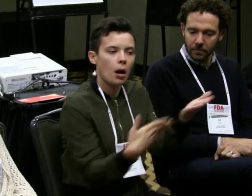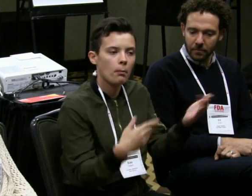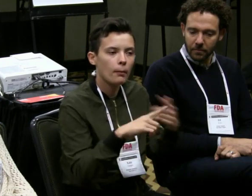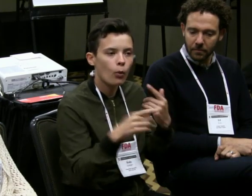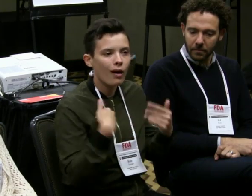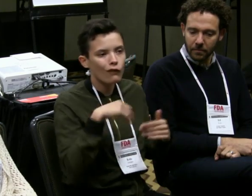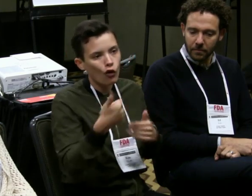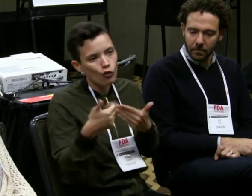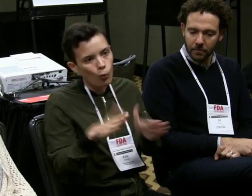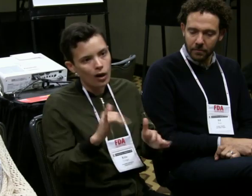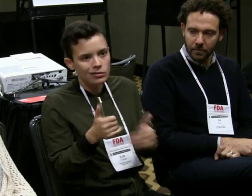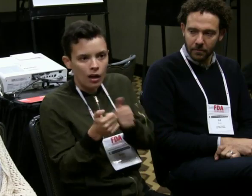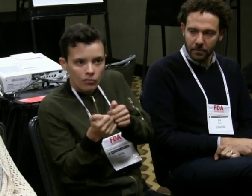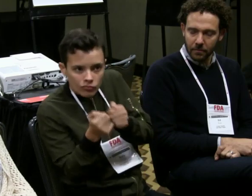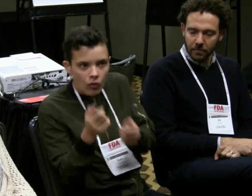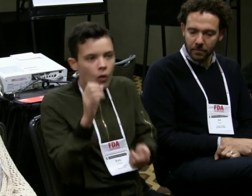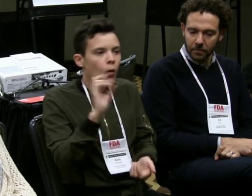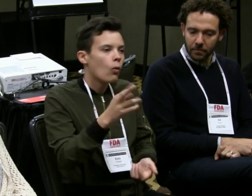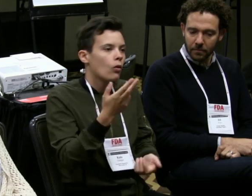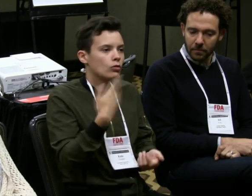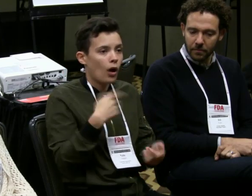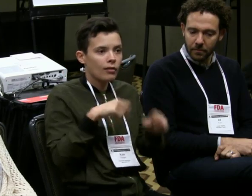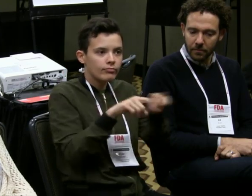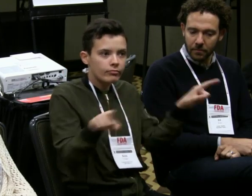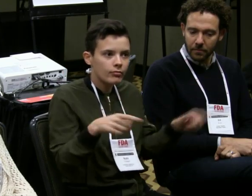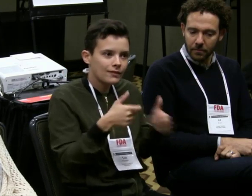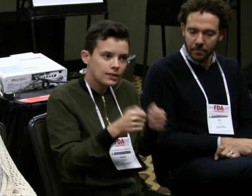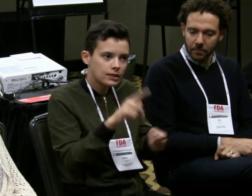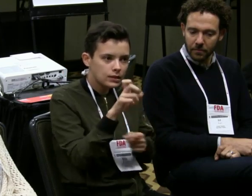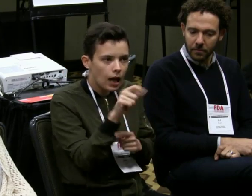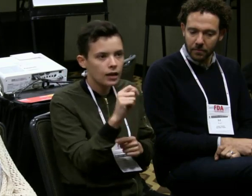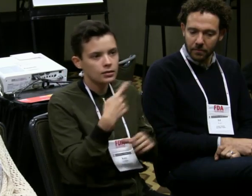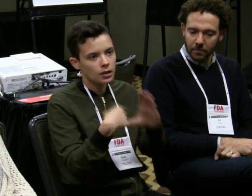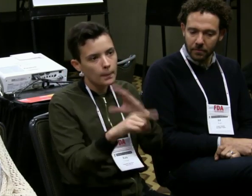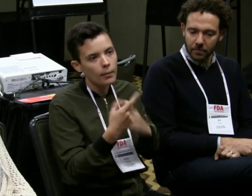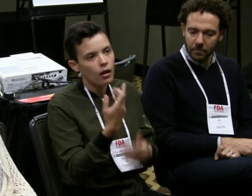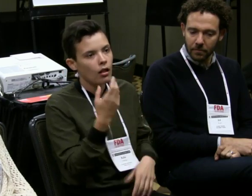who don't know how to sign, and, of course, they're picking up some as we go, but we also use our smartphones,